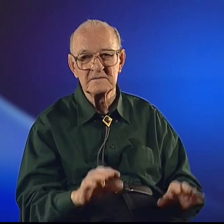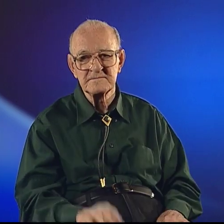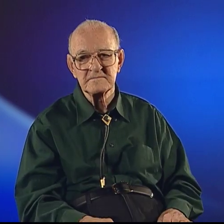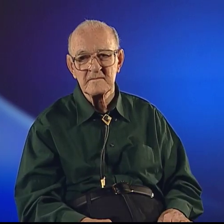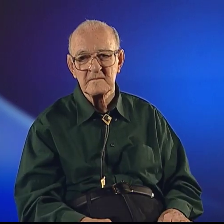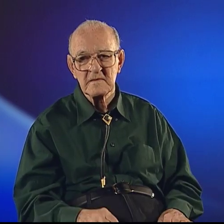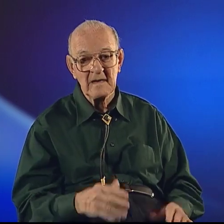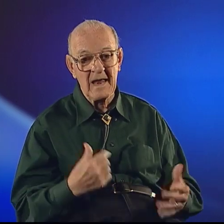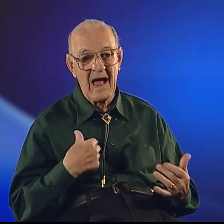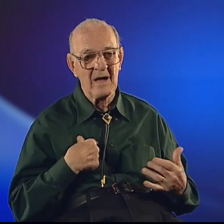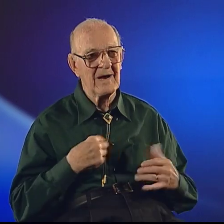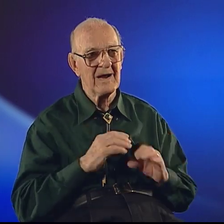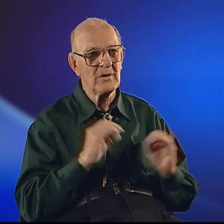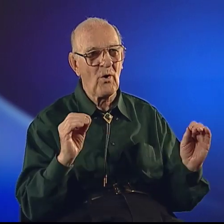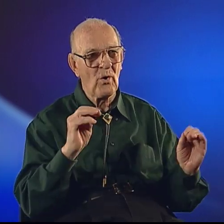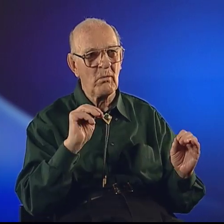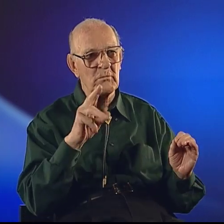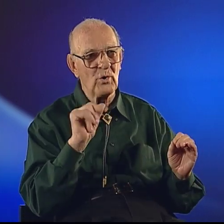I mean, no music left.